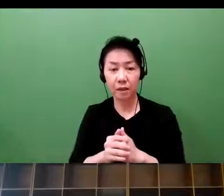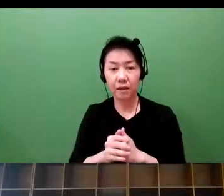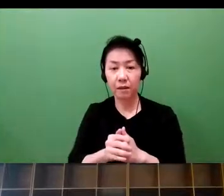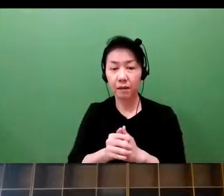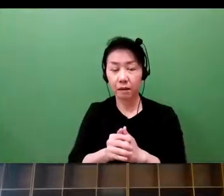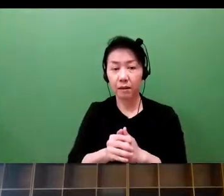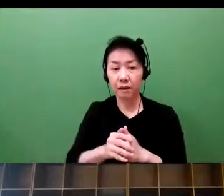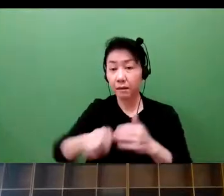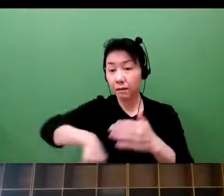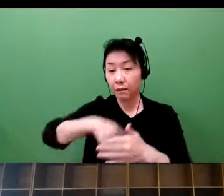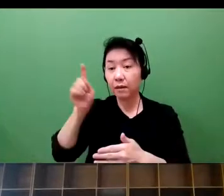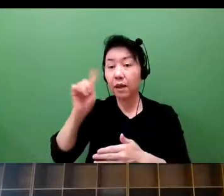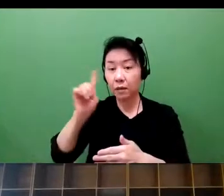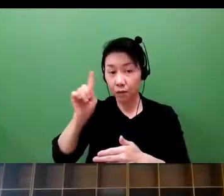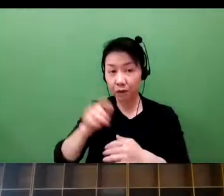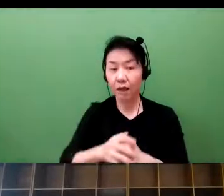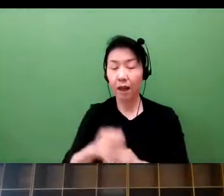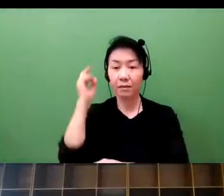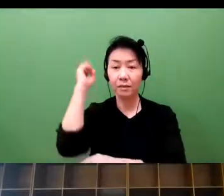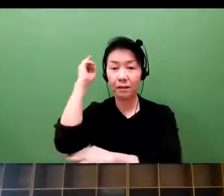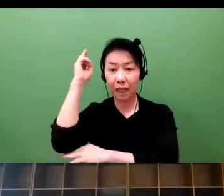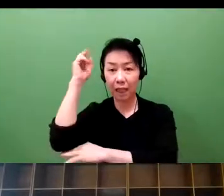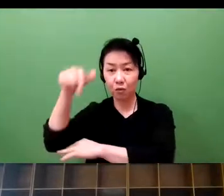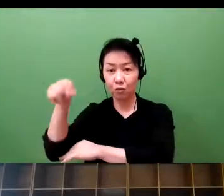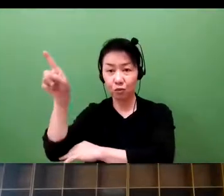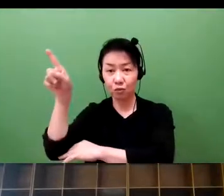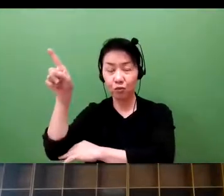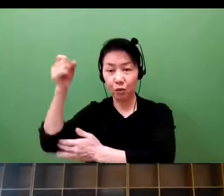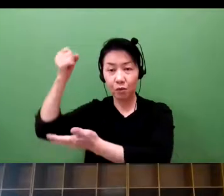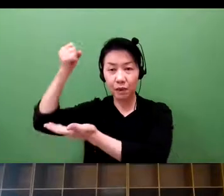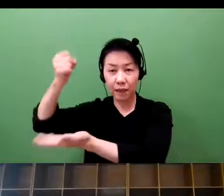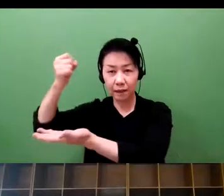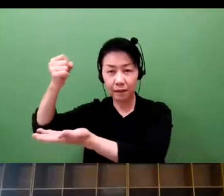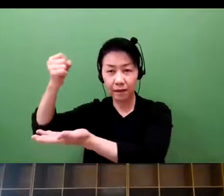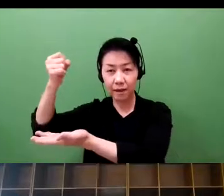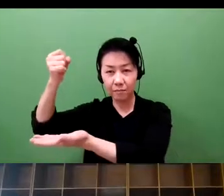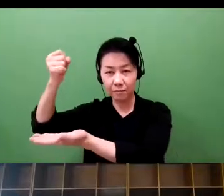grabbed the spotlight as one unexplored industry that promises growth. What is the backdrop?